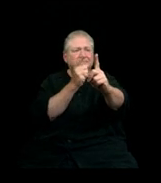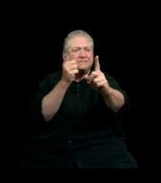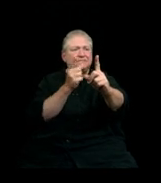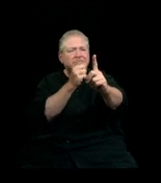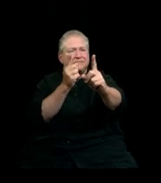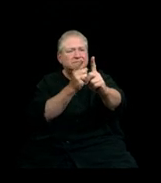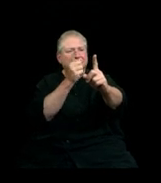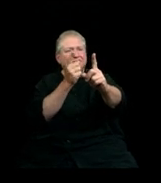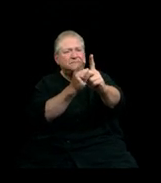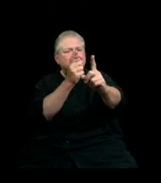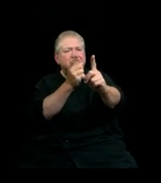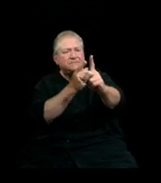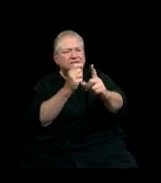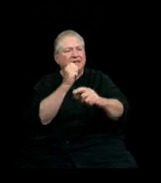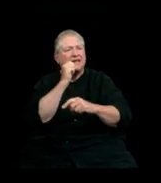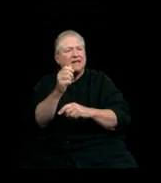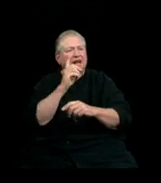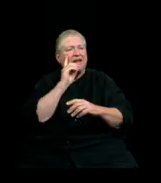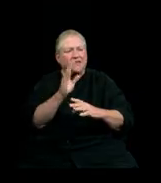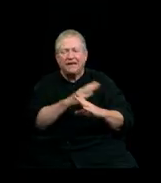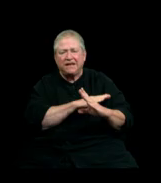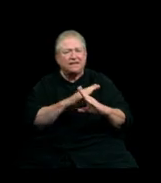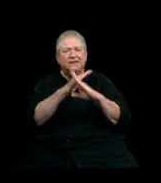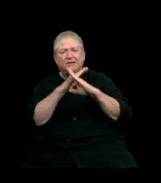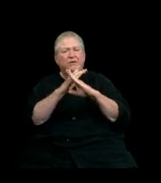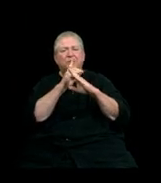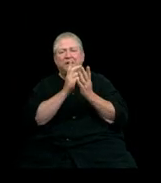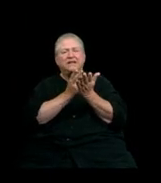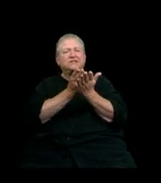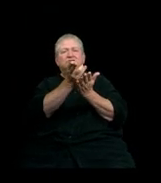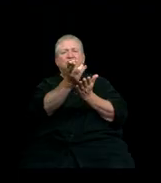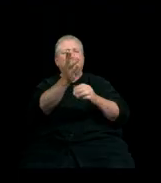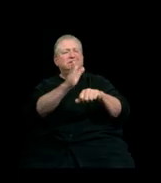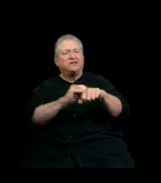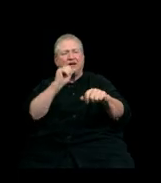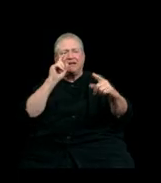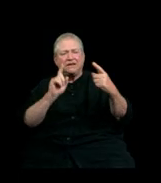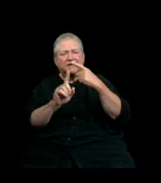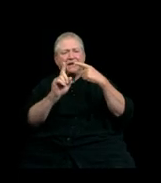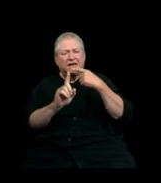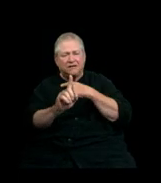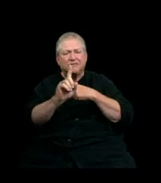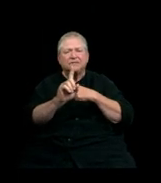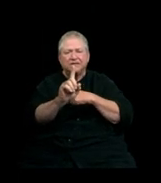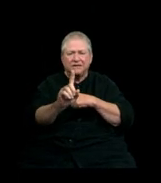Nothing in the way where the truth is falling All around